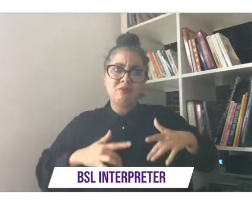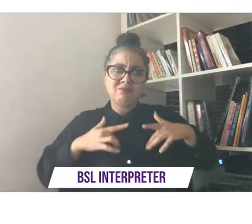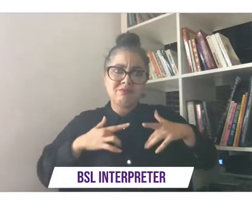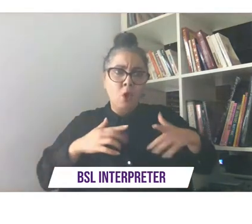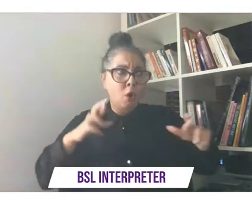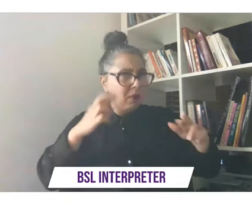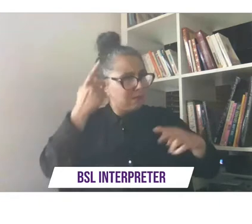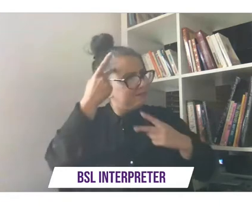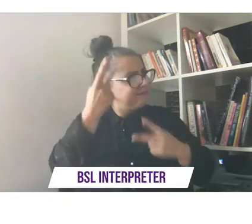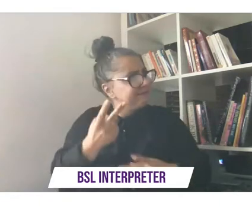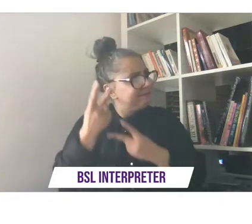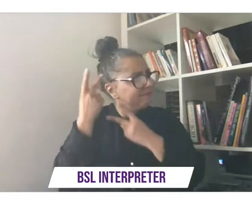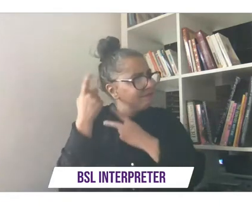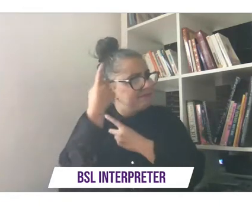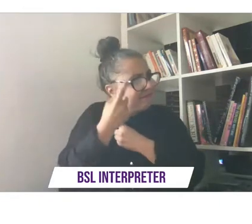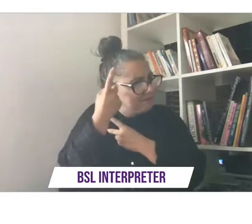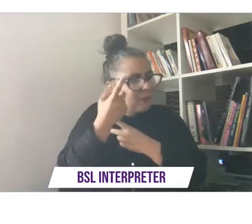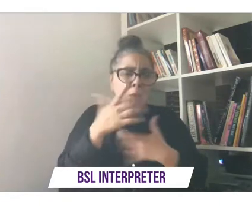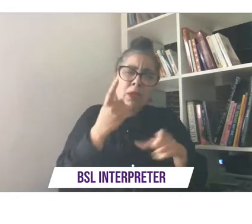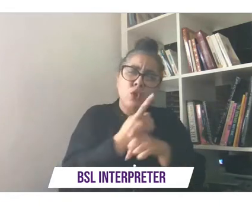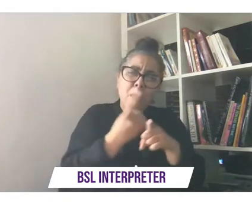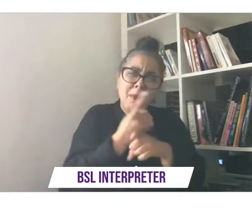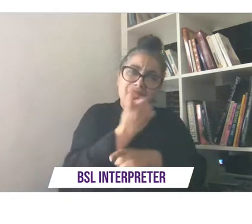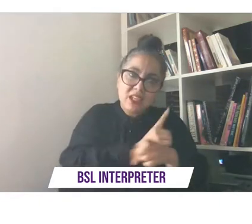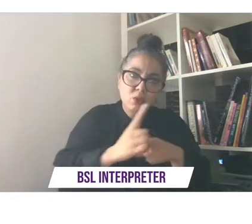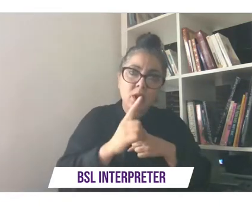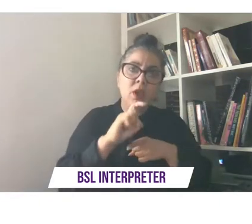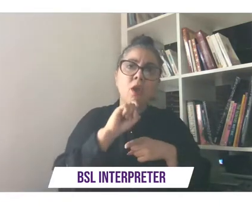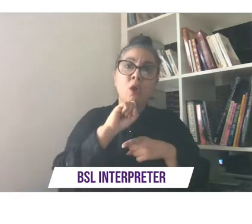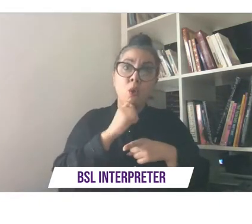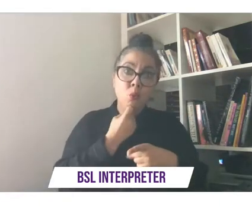we're going to open back chat now so you'll be able to use it throughout the performance